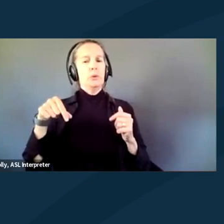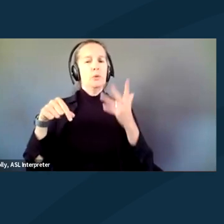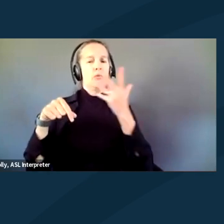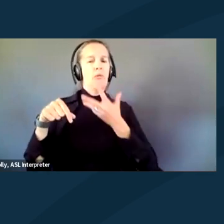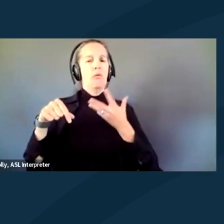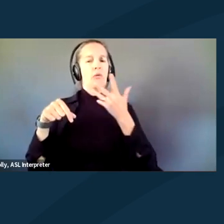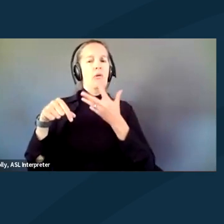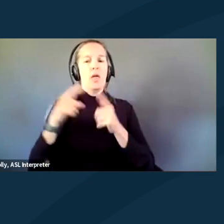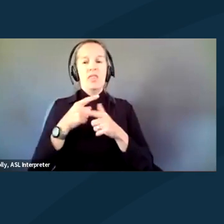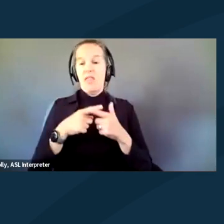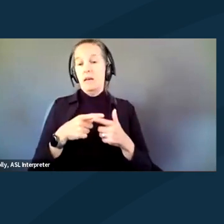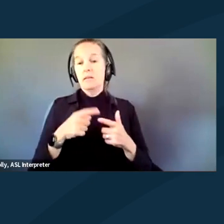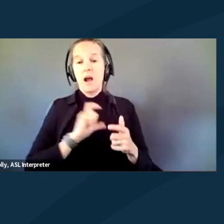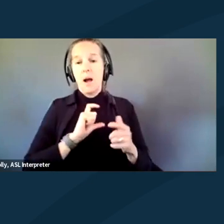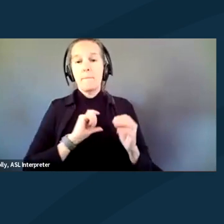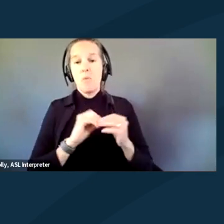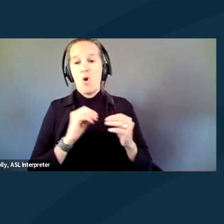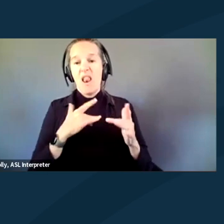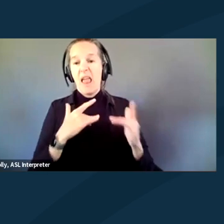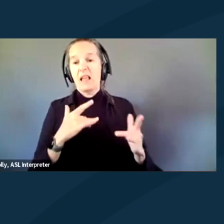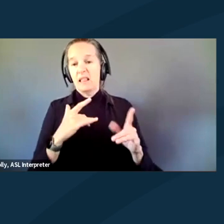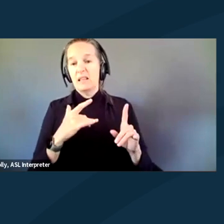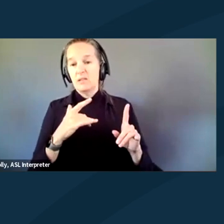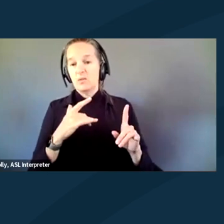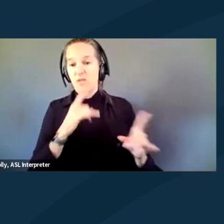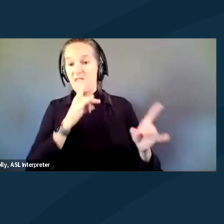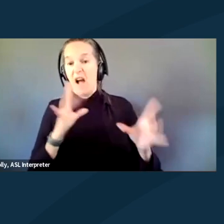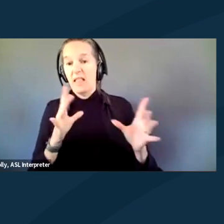the cops are more likely to get violent with you. Have a dear, dear friend,